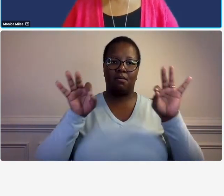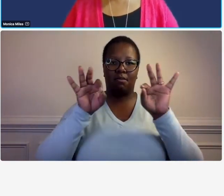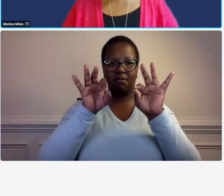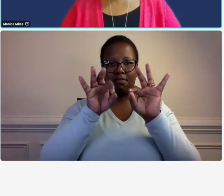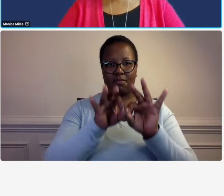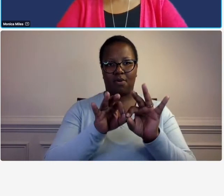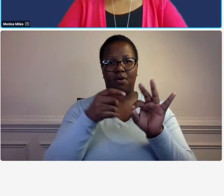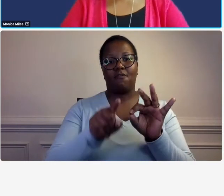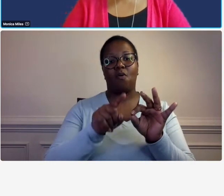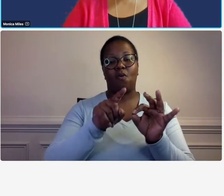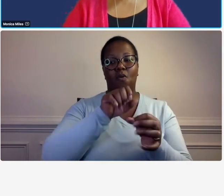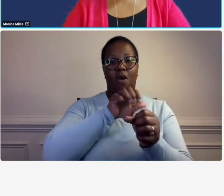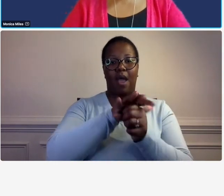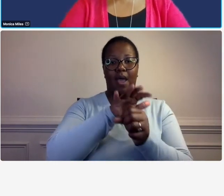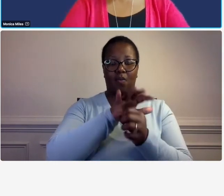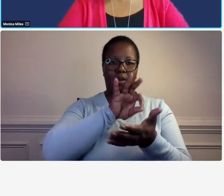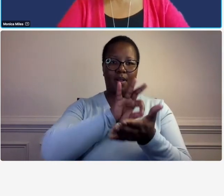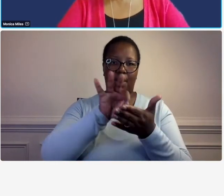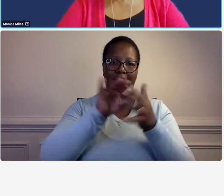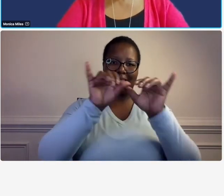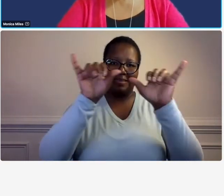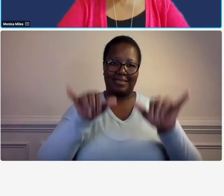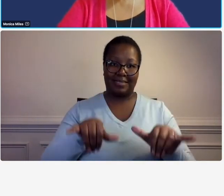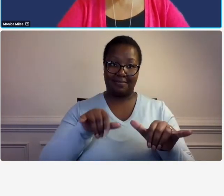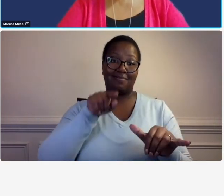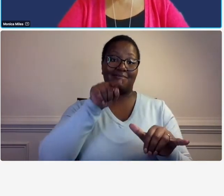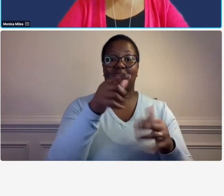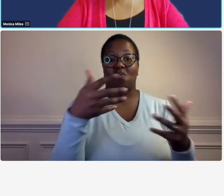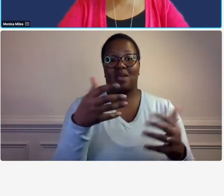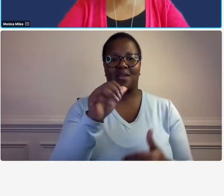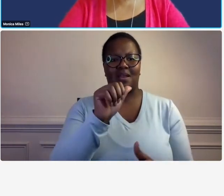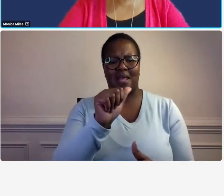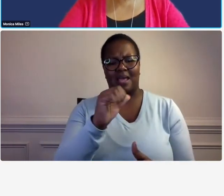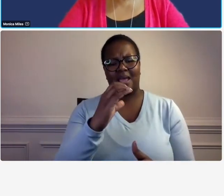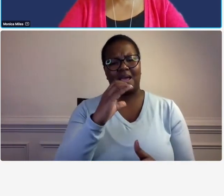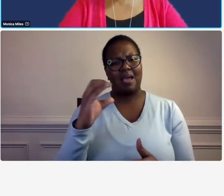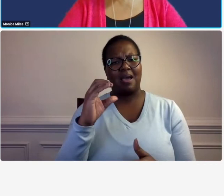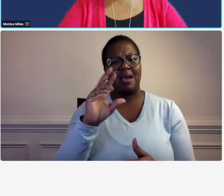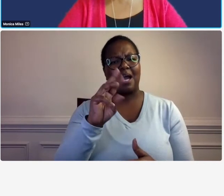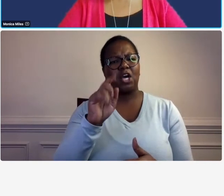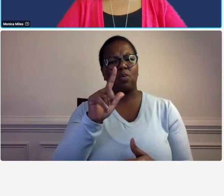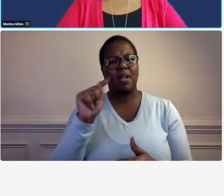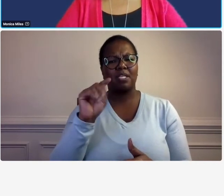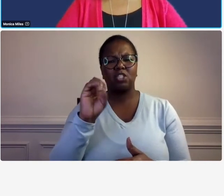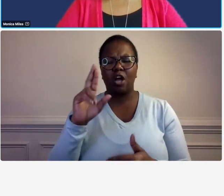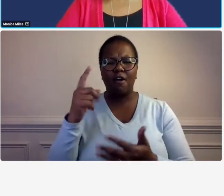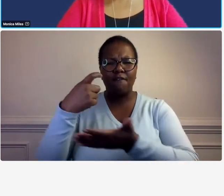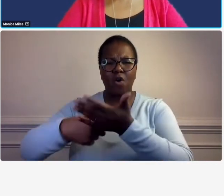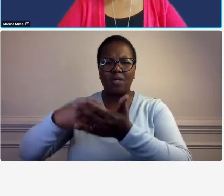system so this one is the accumulation of costs under general ledger control so ddot